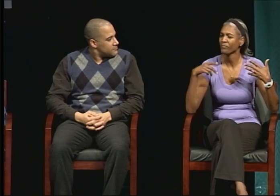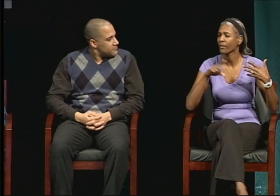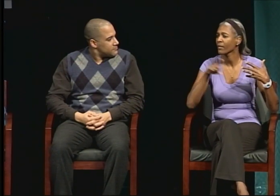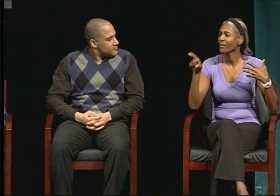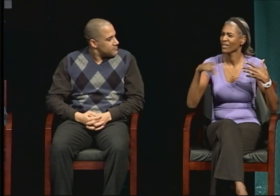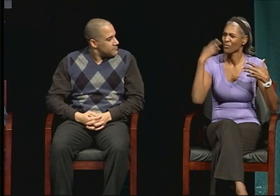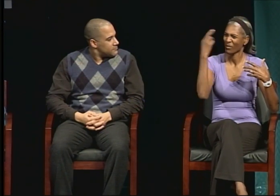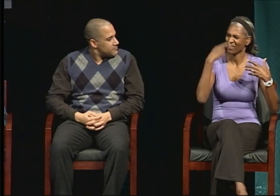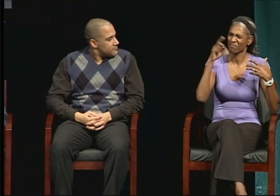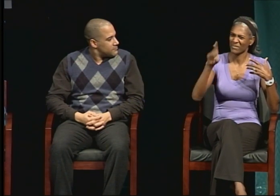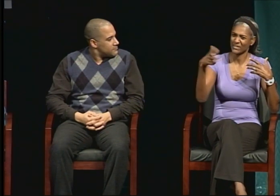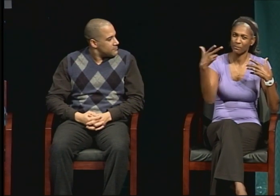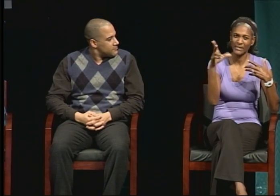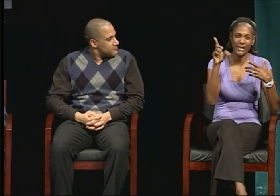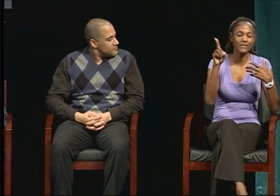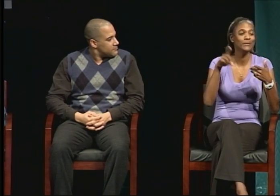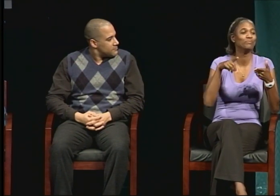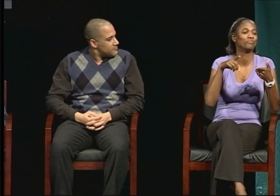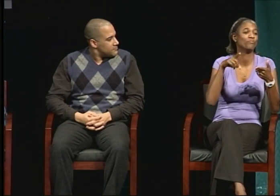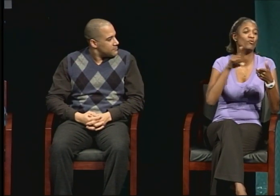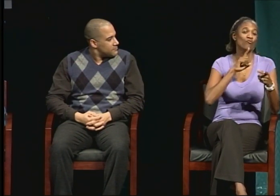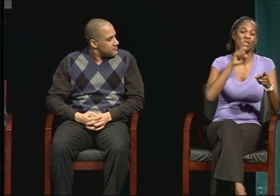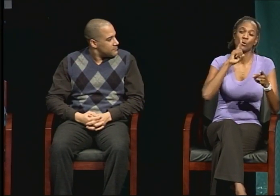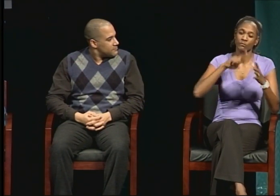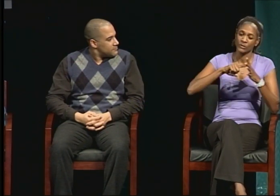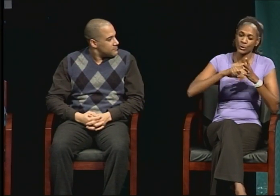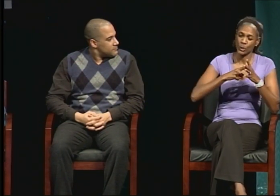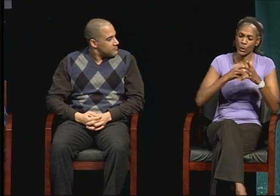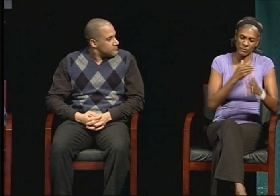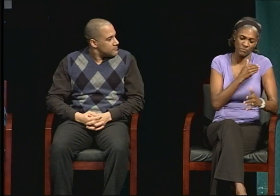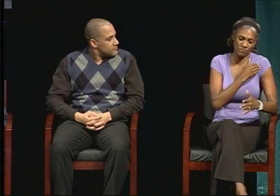I have to have a PhD.